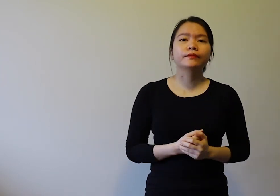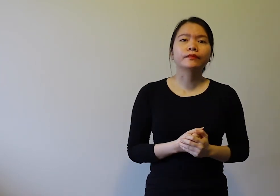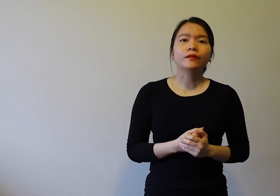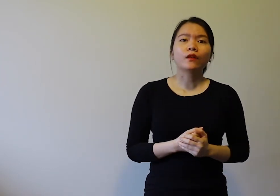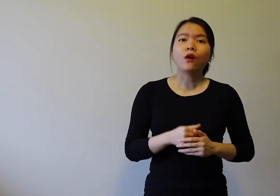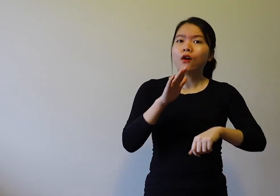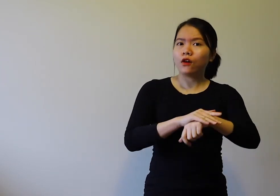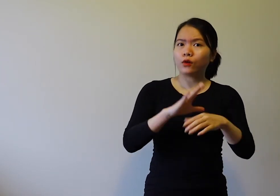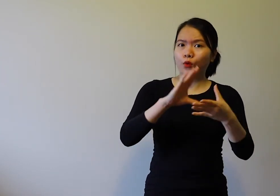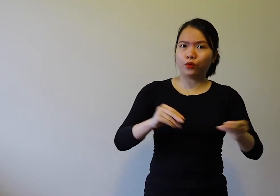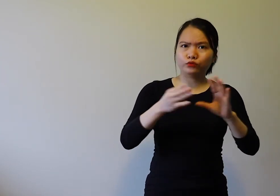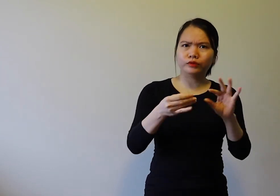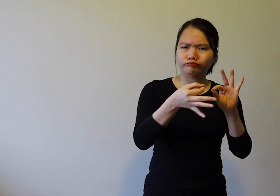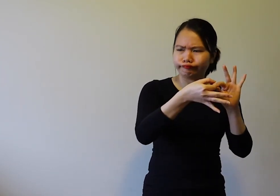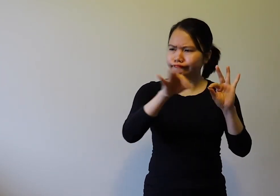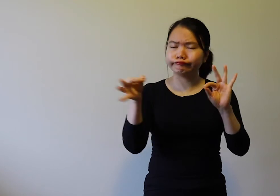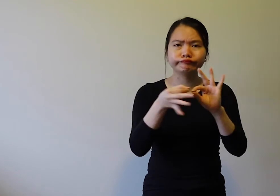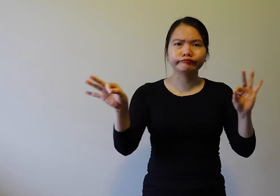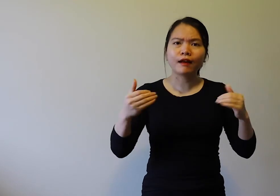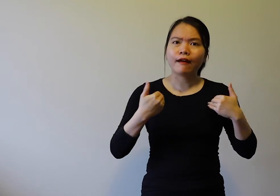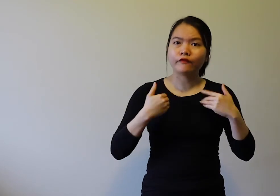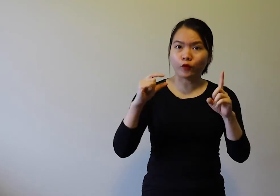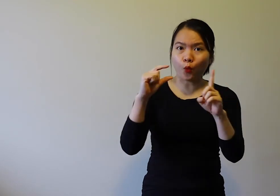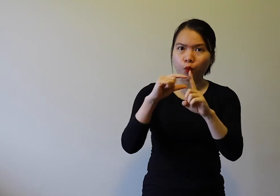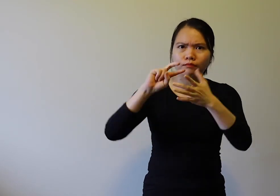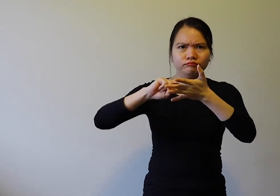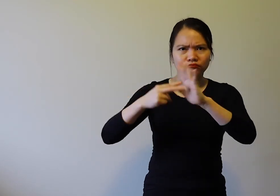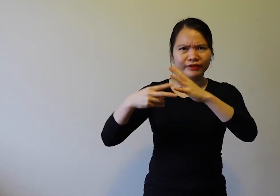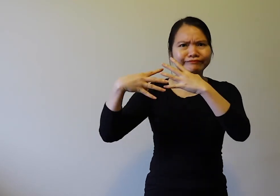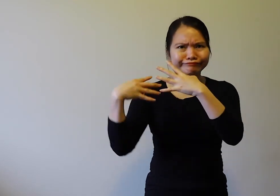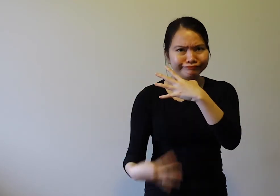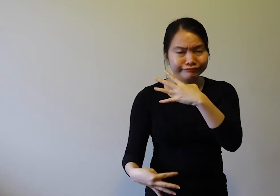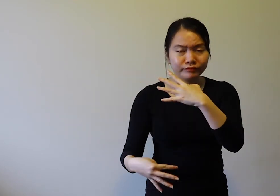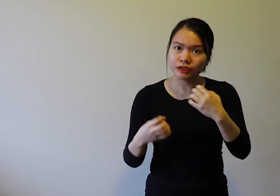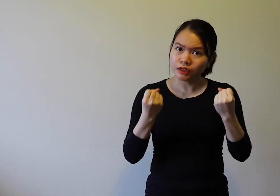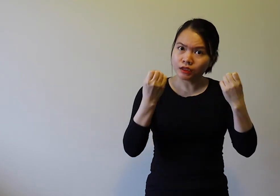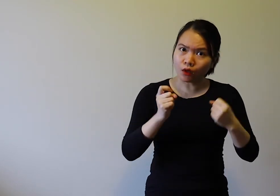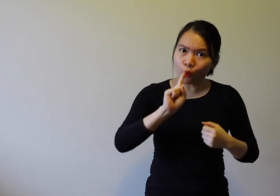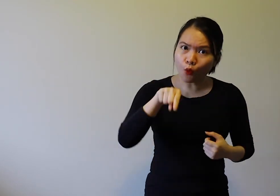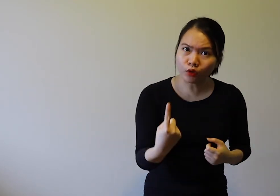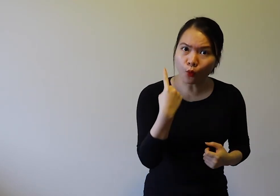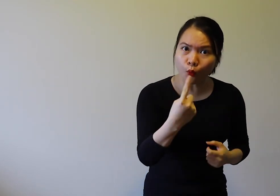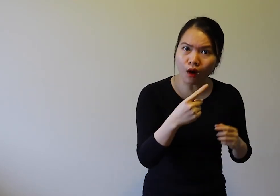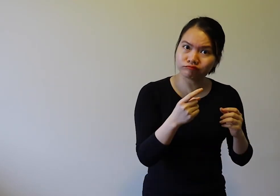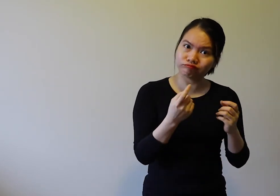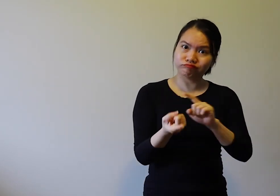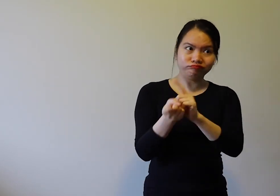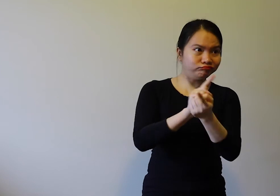A glossary includes signed words and their meaning-equivalent written words.